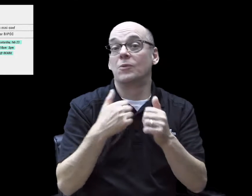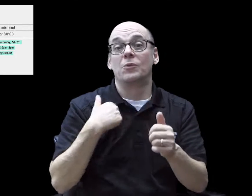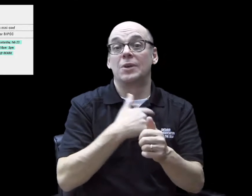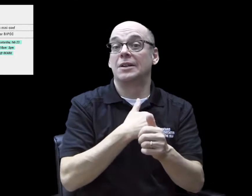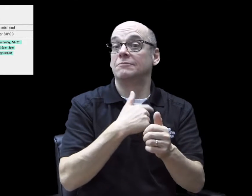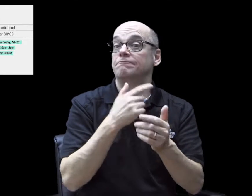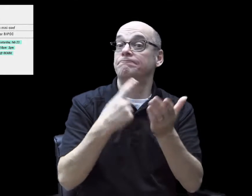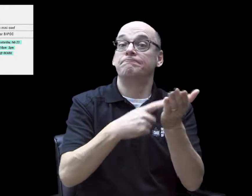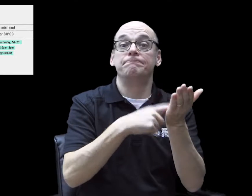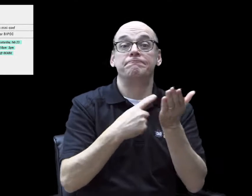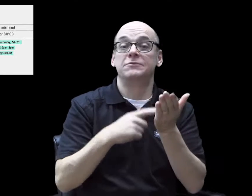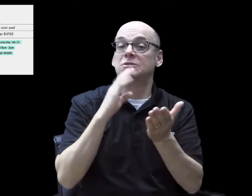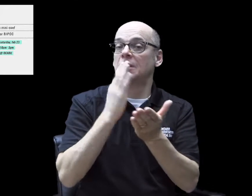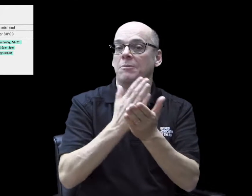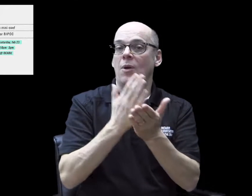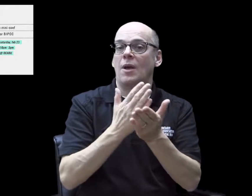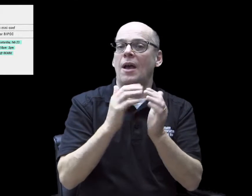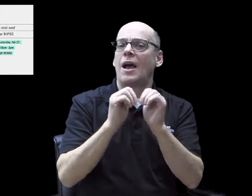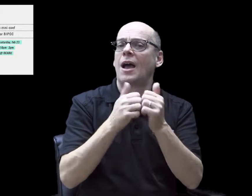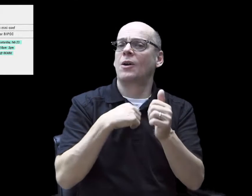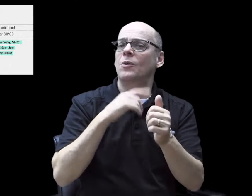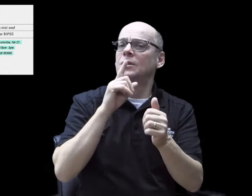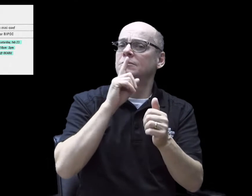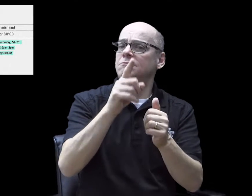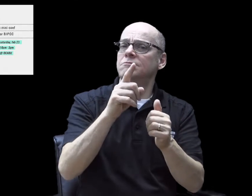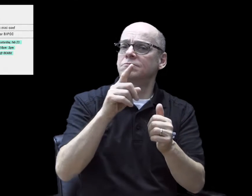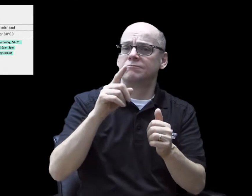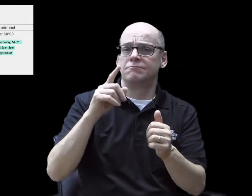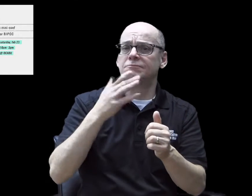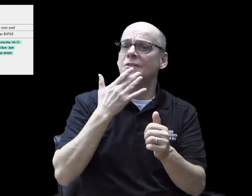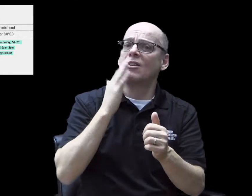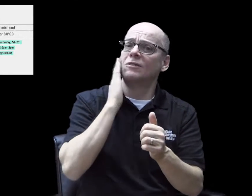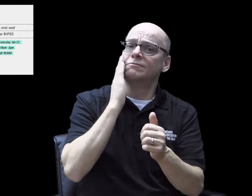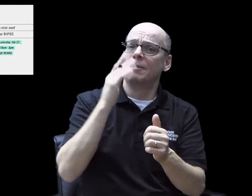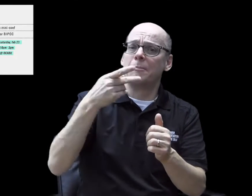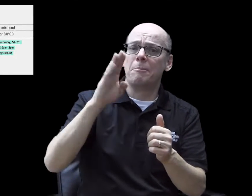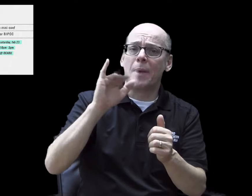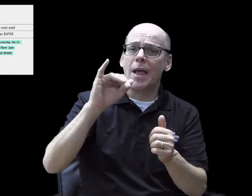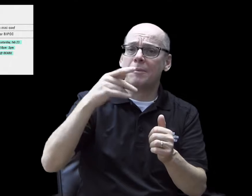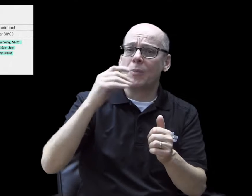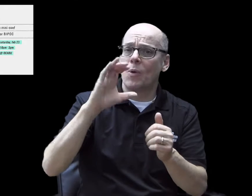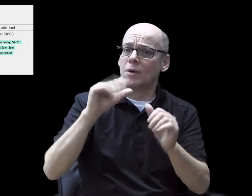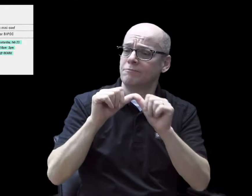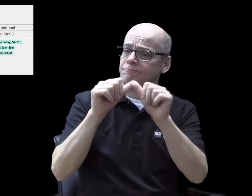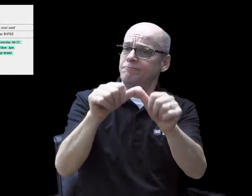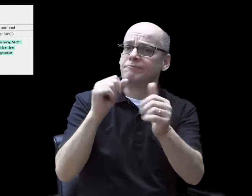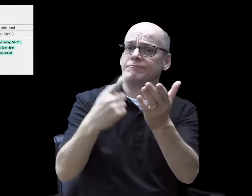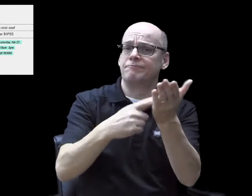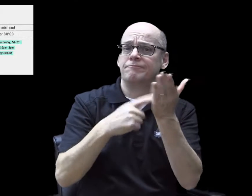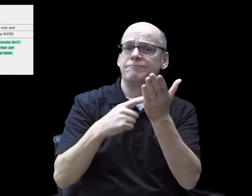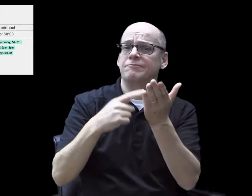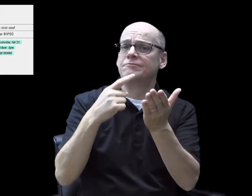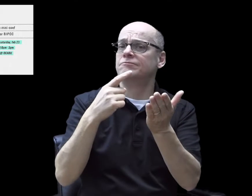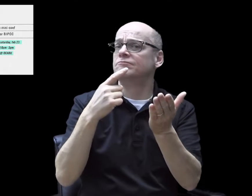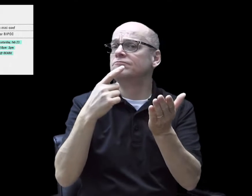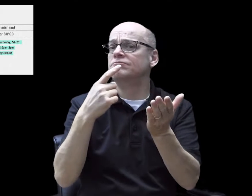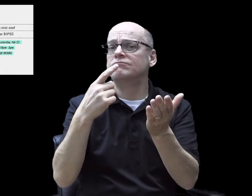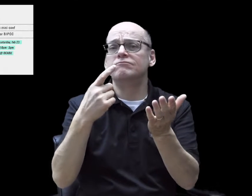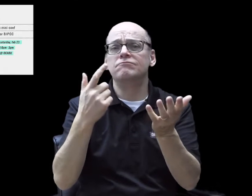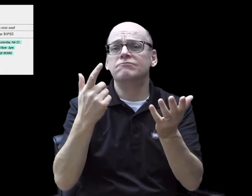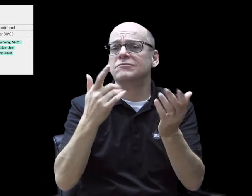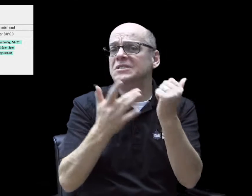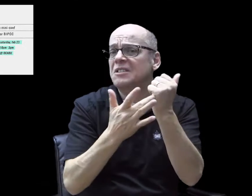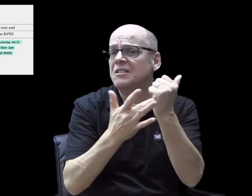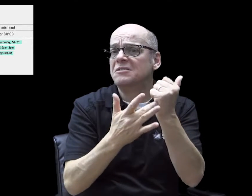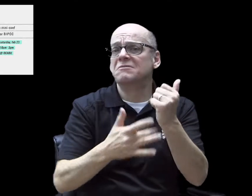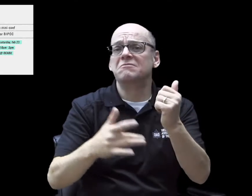It will talk about how do we ensure that BIPOC folx can have critical discussions about technology,